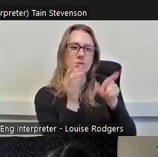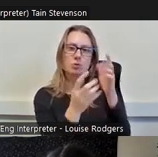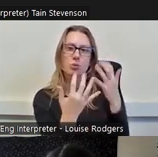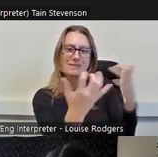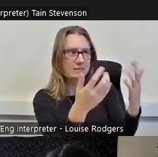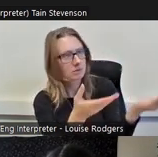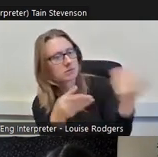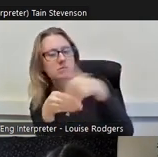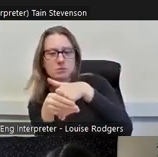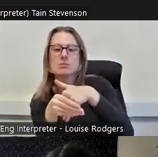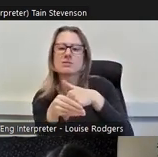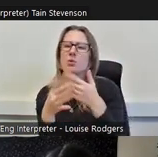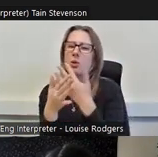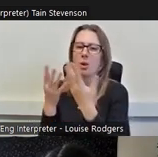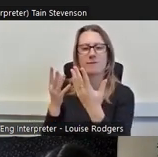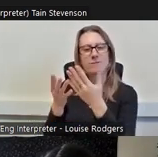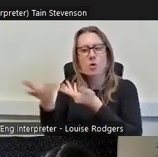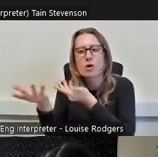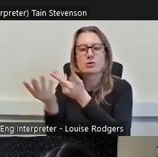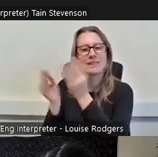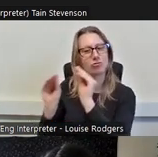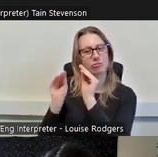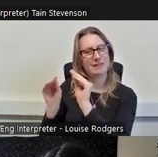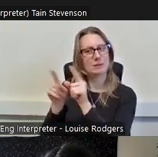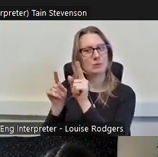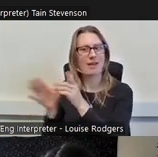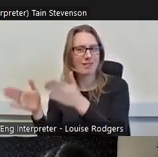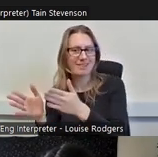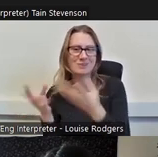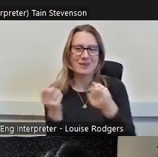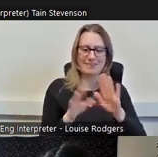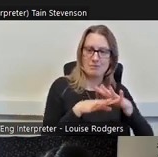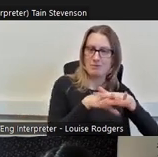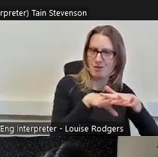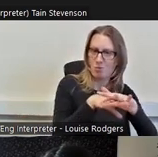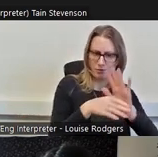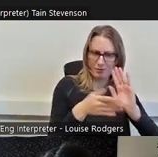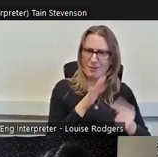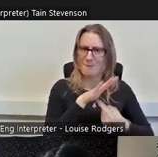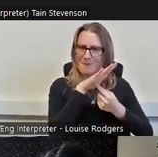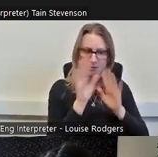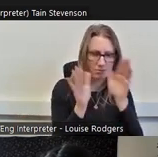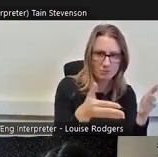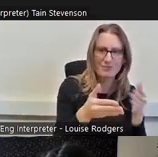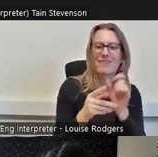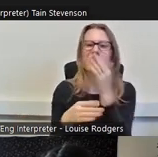organisations as well. We've got the network first and foremost and then the external work.